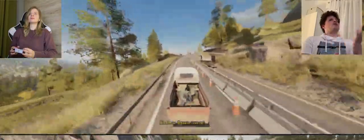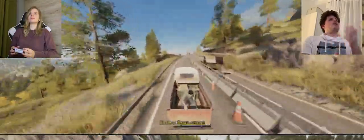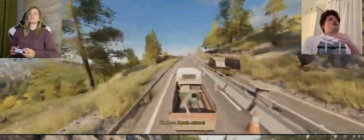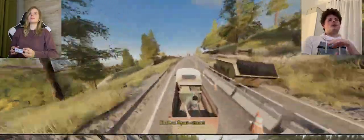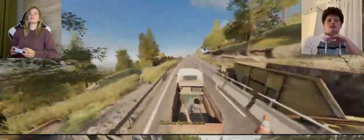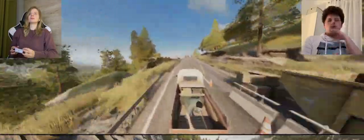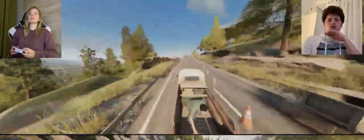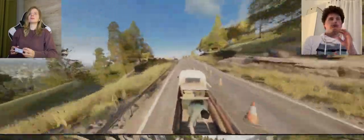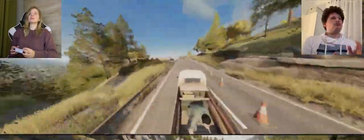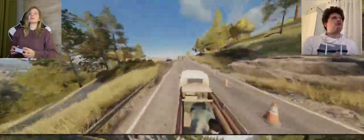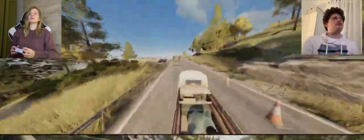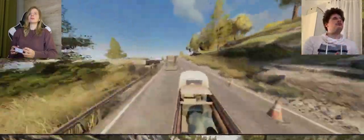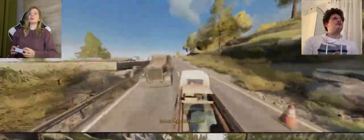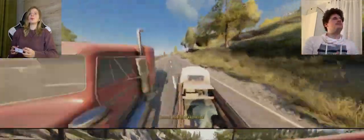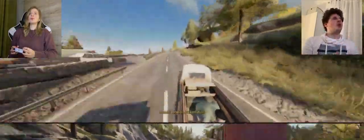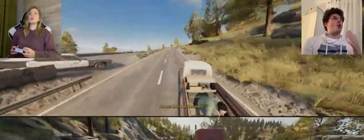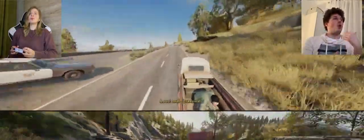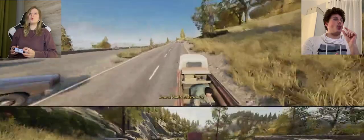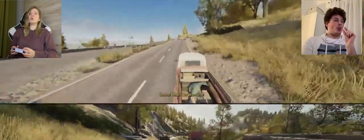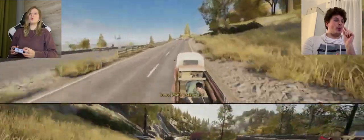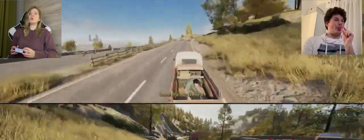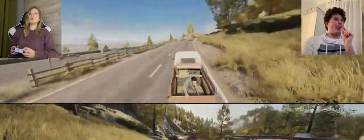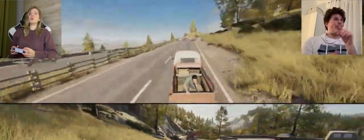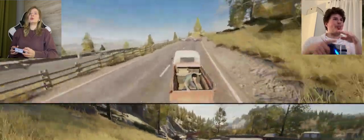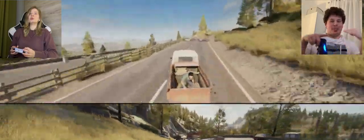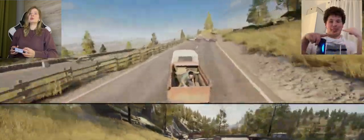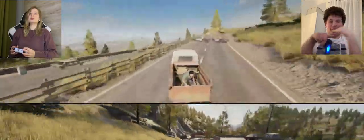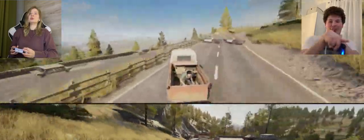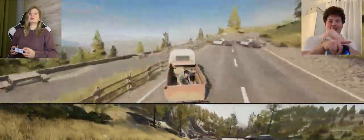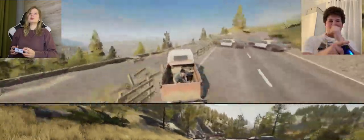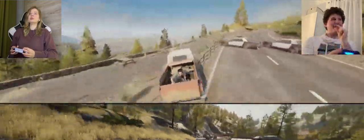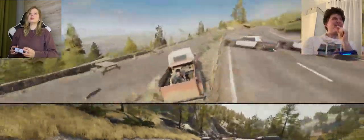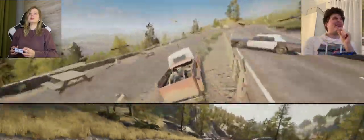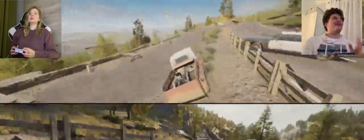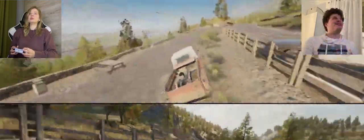A: I've had enough ... A: oh my god it was close ...